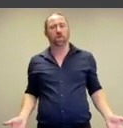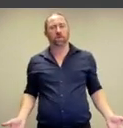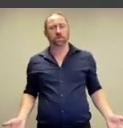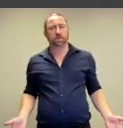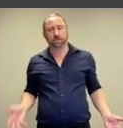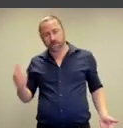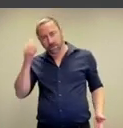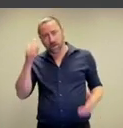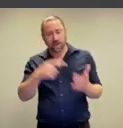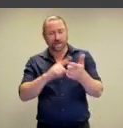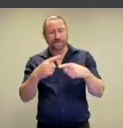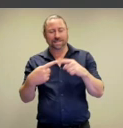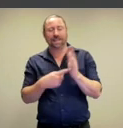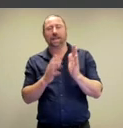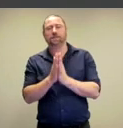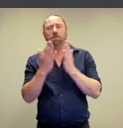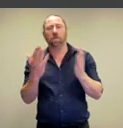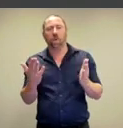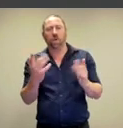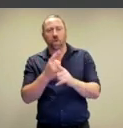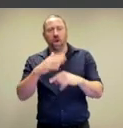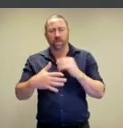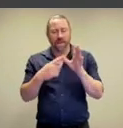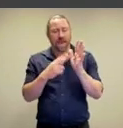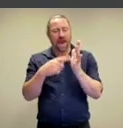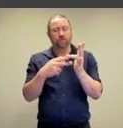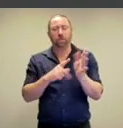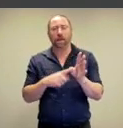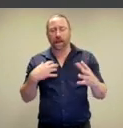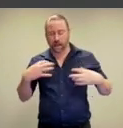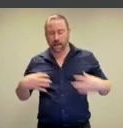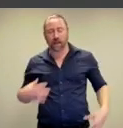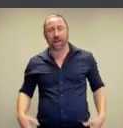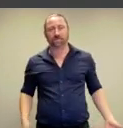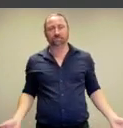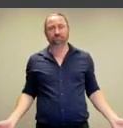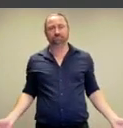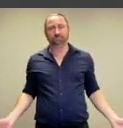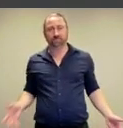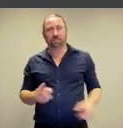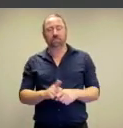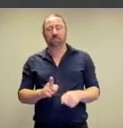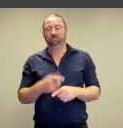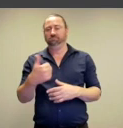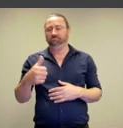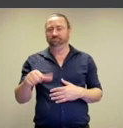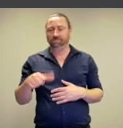their poses also mimic anatomical textbooks.' That's yeah, absolutely perfect, they